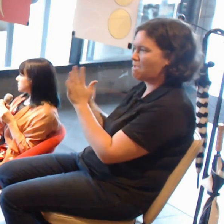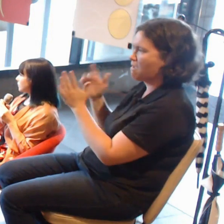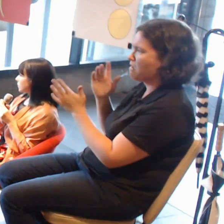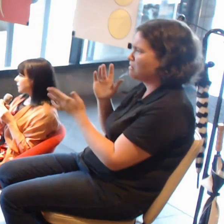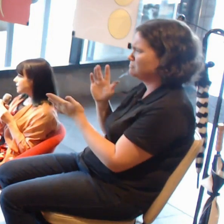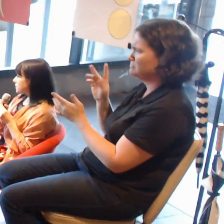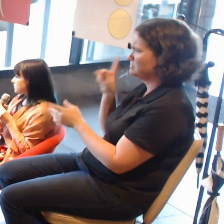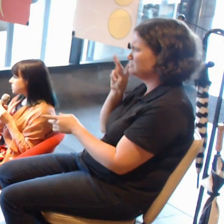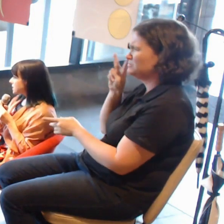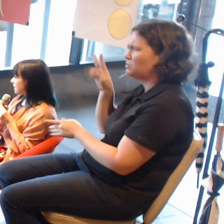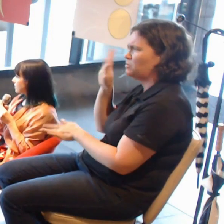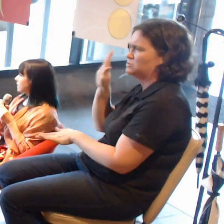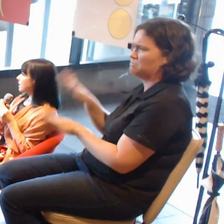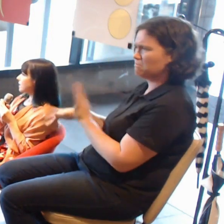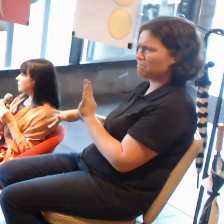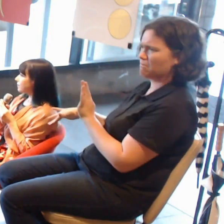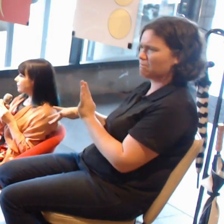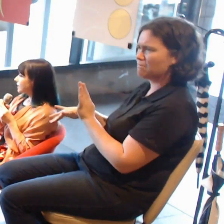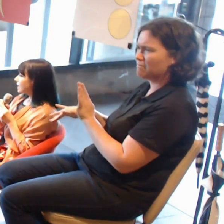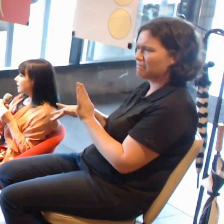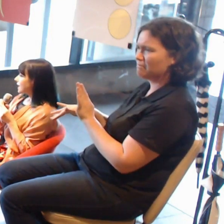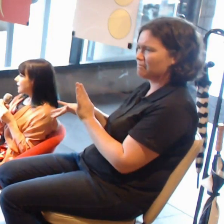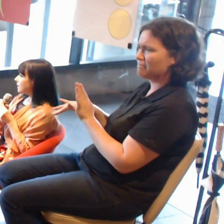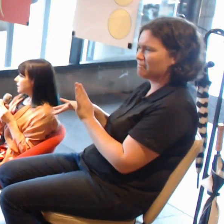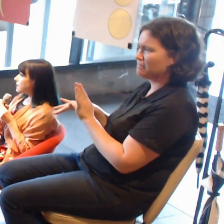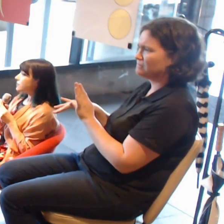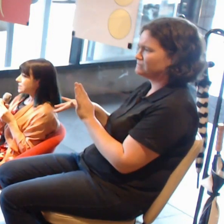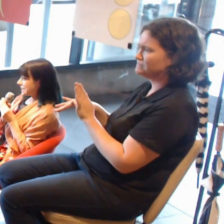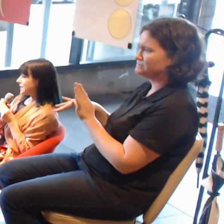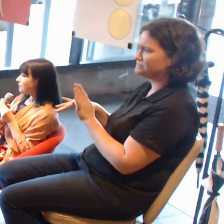that looks like it has been put together effortlessly.